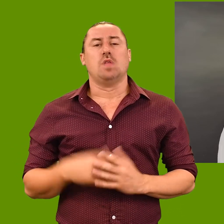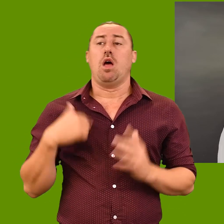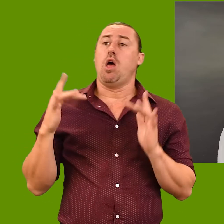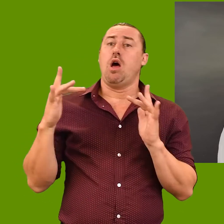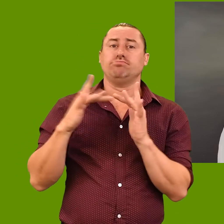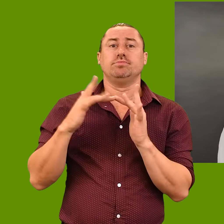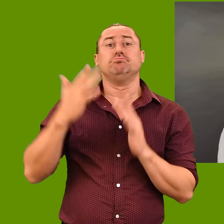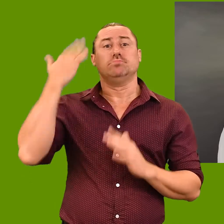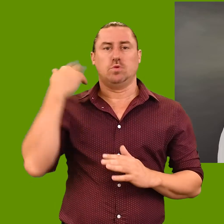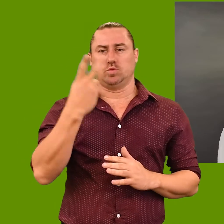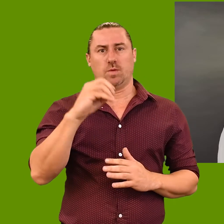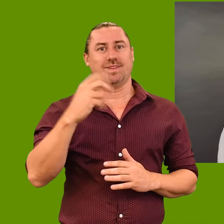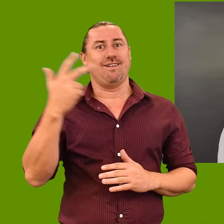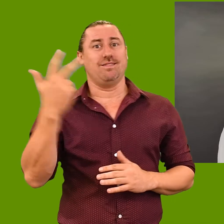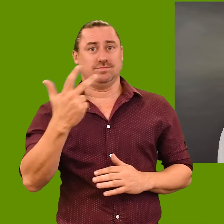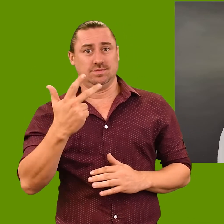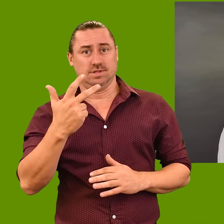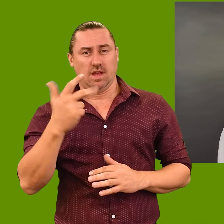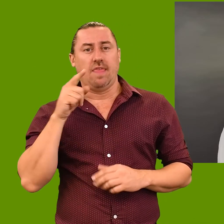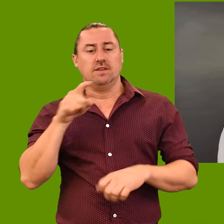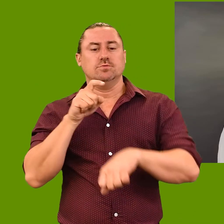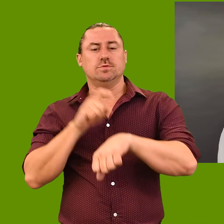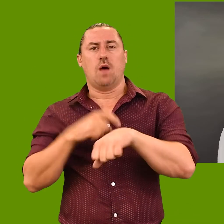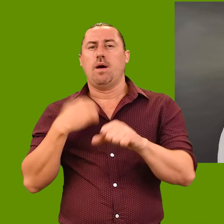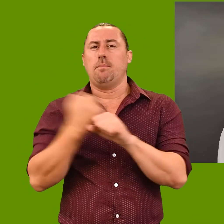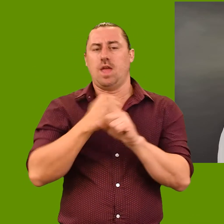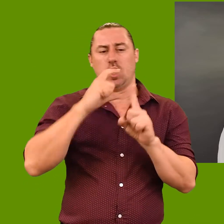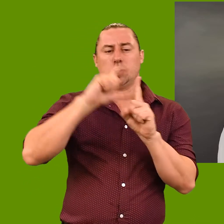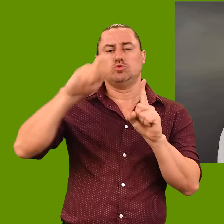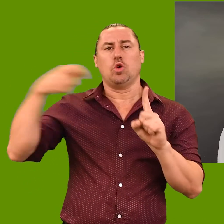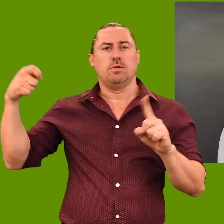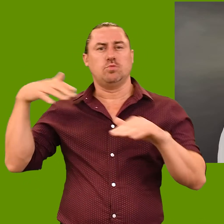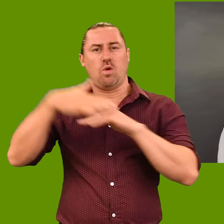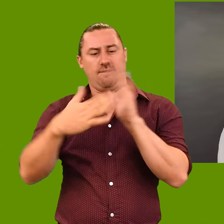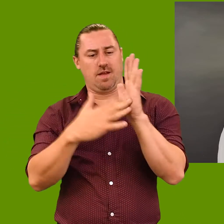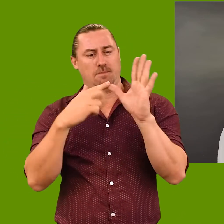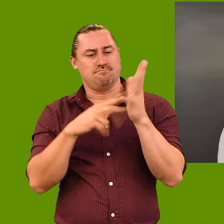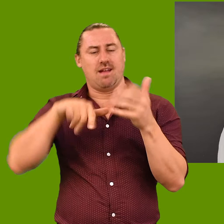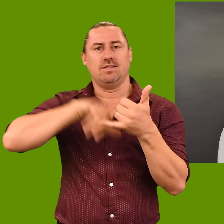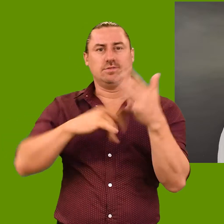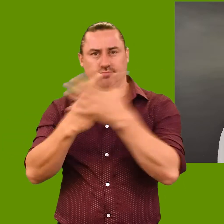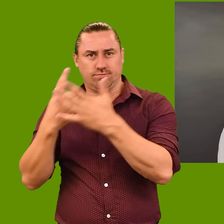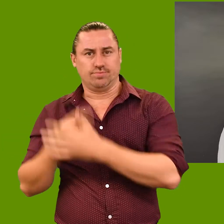portrait subject. ‘We first made contact in 2018, while I was creating a documentary about Manus.